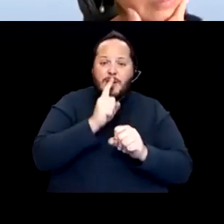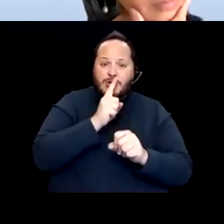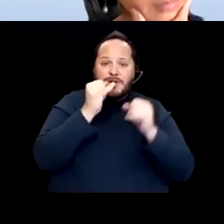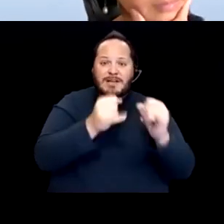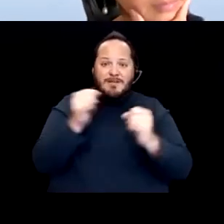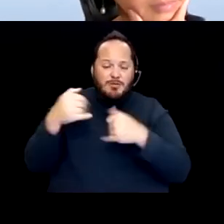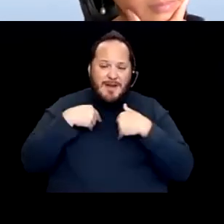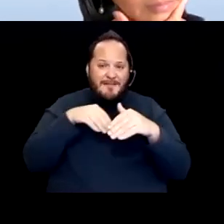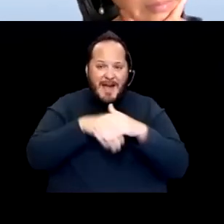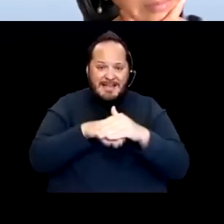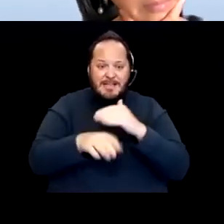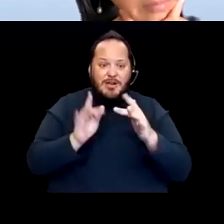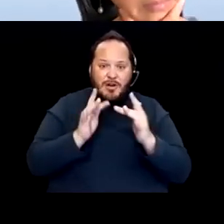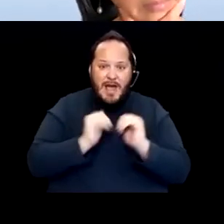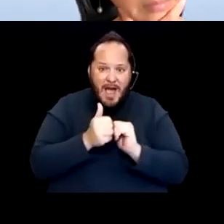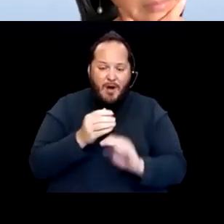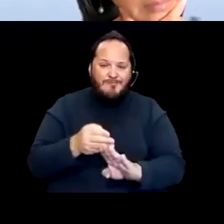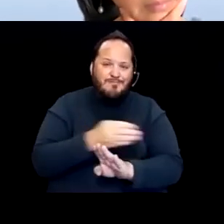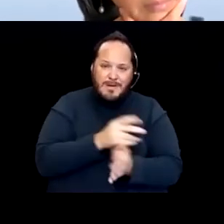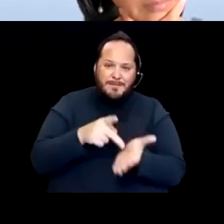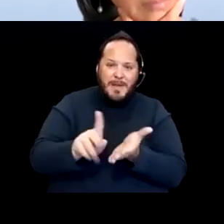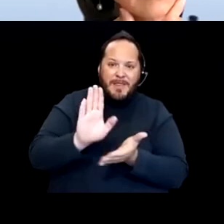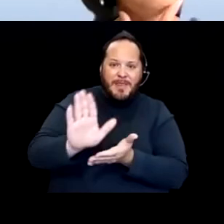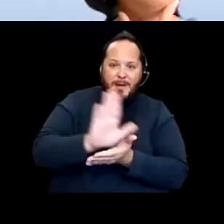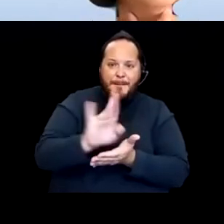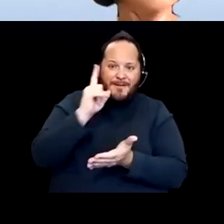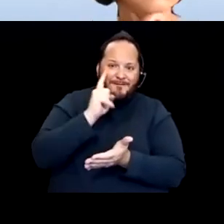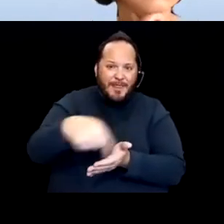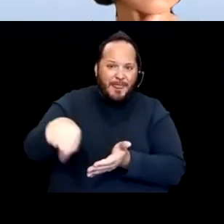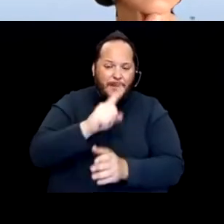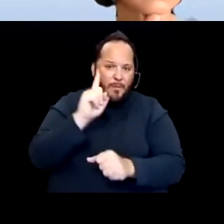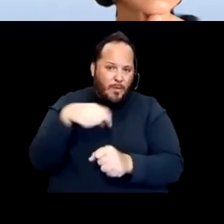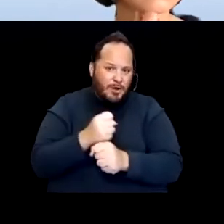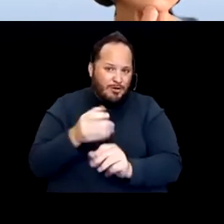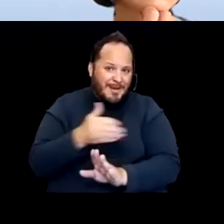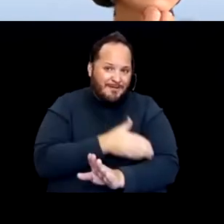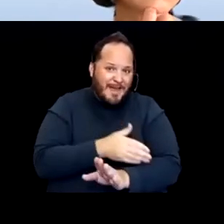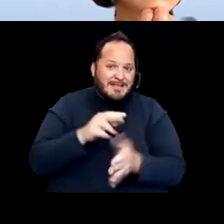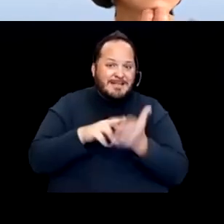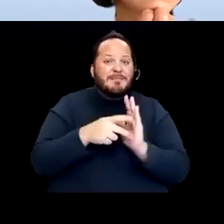by prepaying their bills for a year in advance, so that they would be able to get online with their new device,